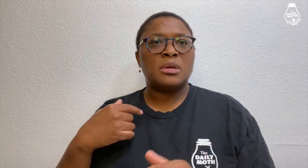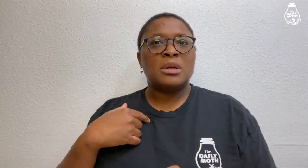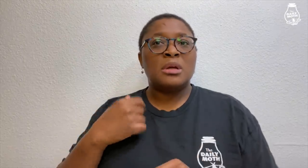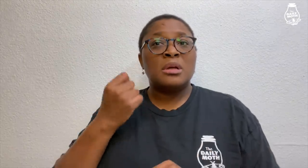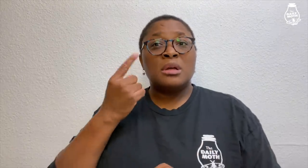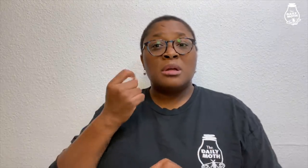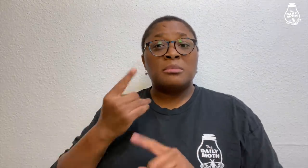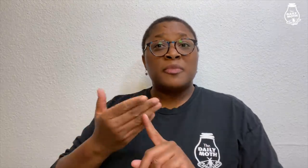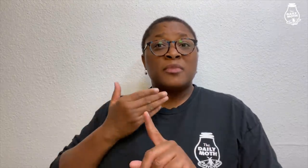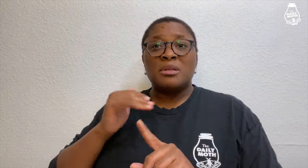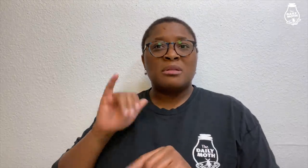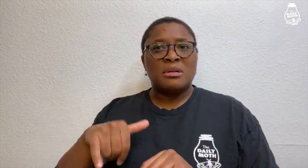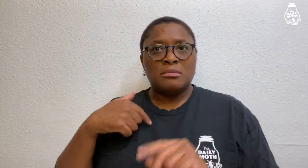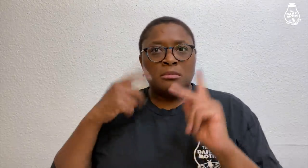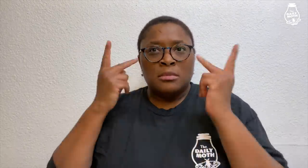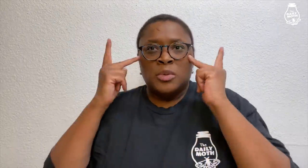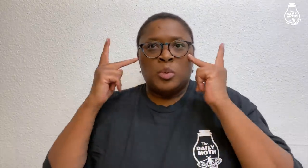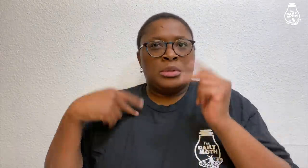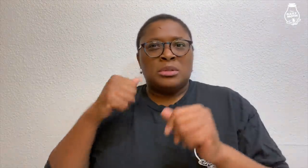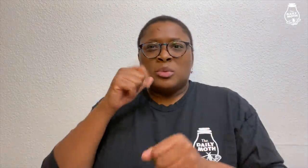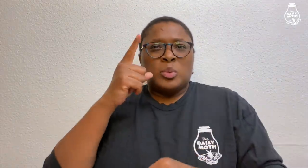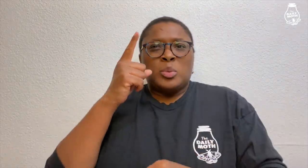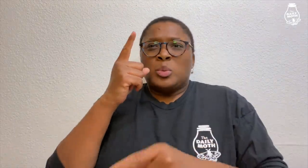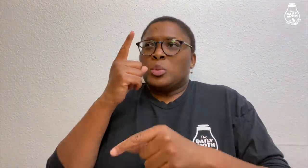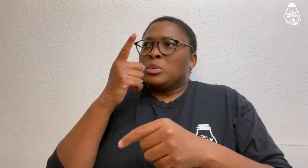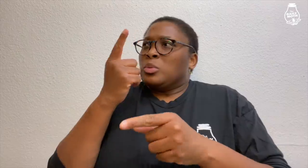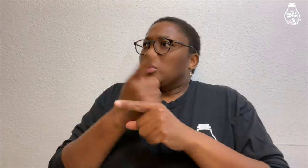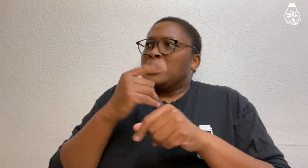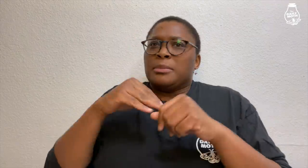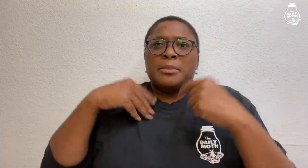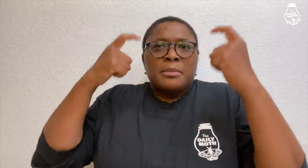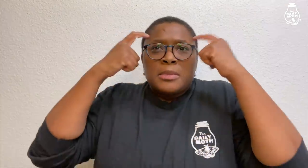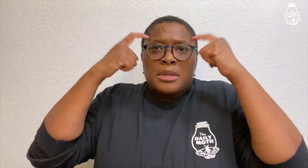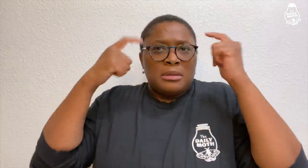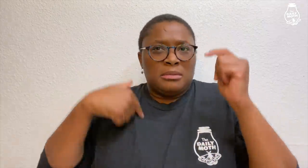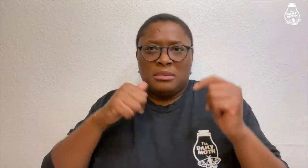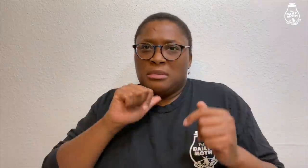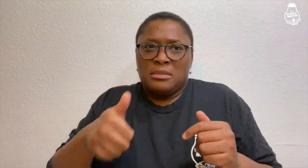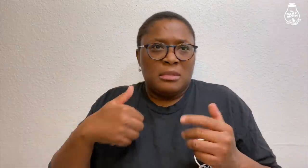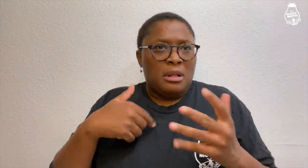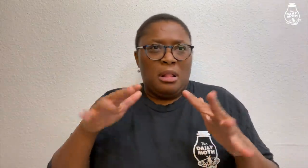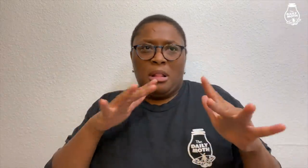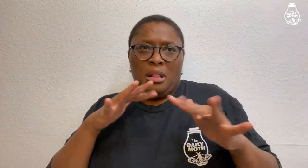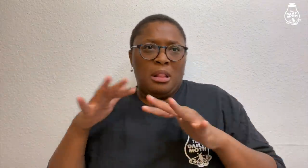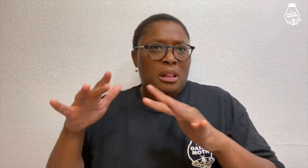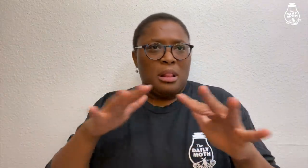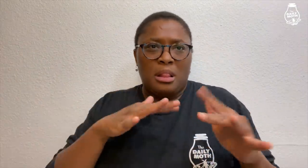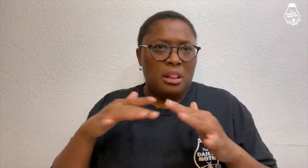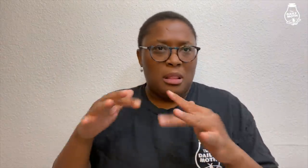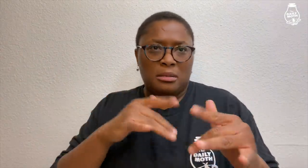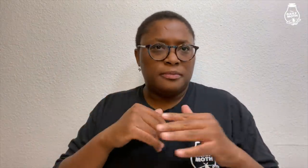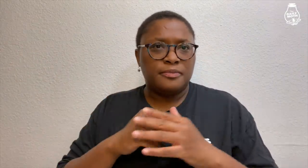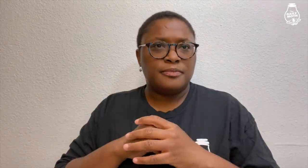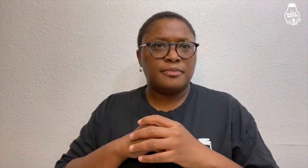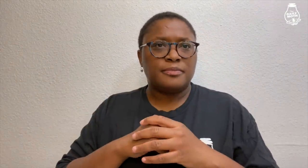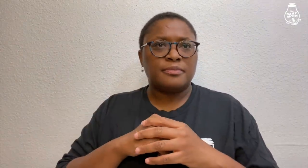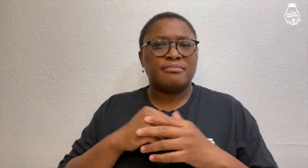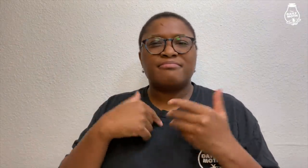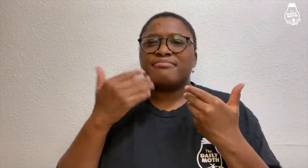Before that, I was paranoid. I wasn't right in my mind.